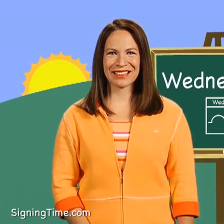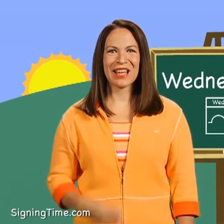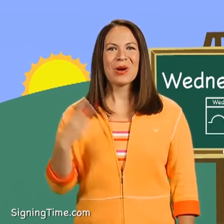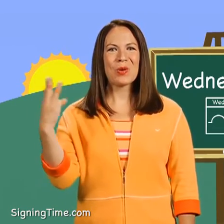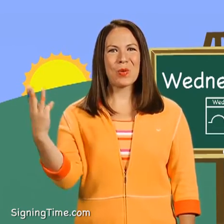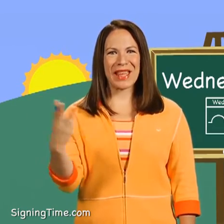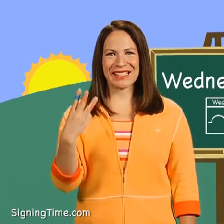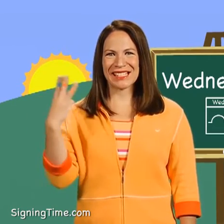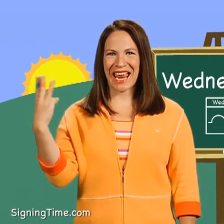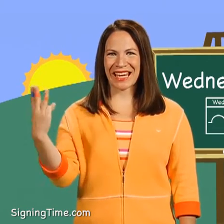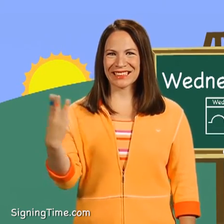Wednesday.